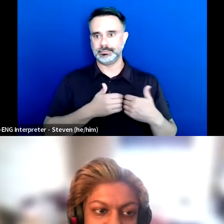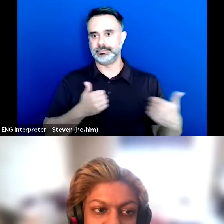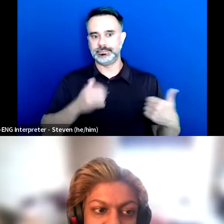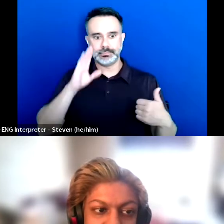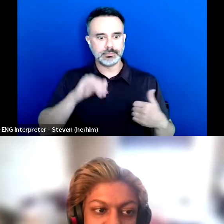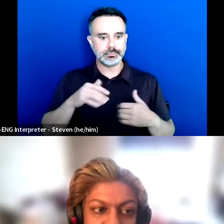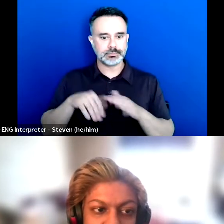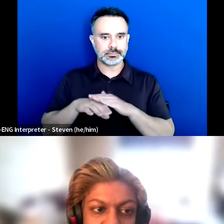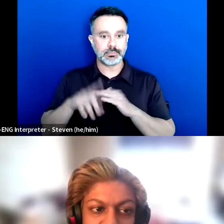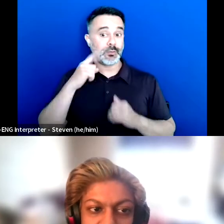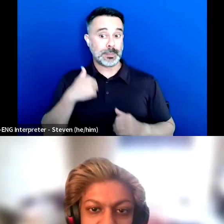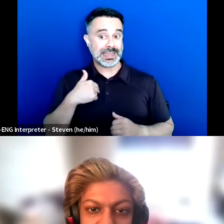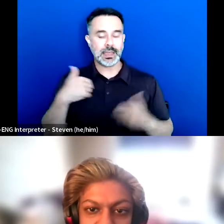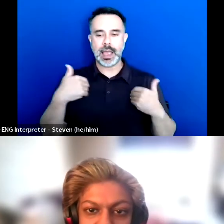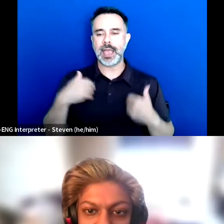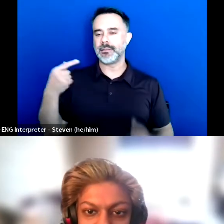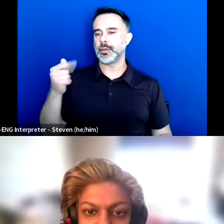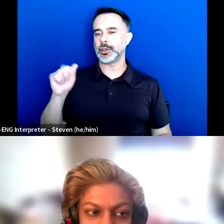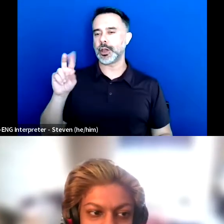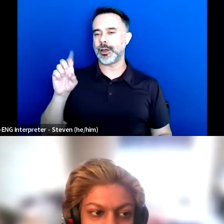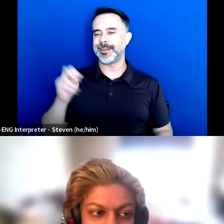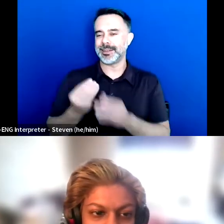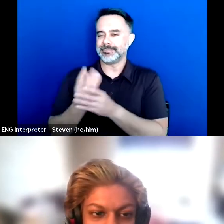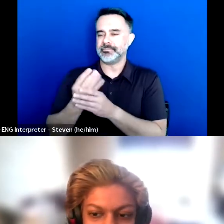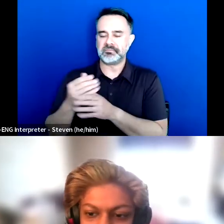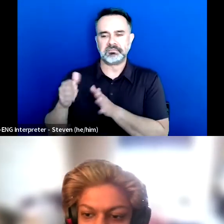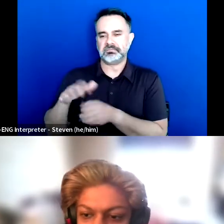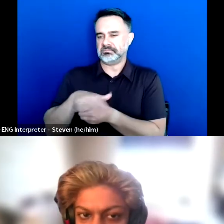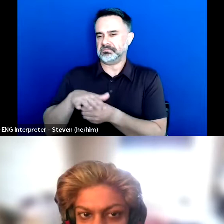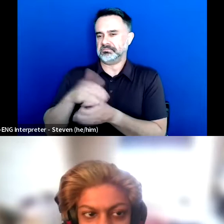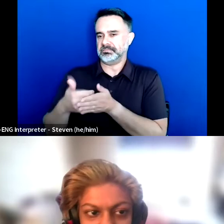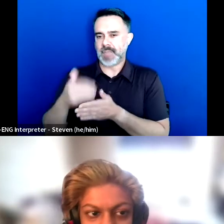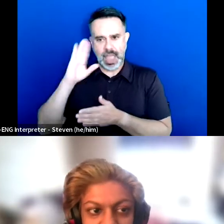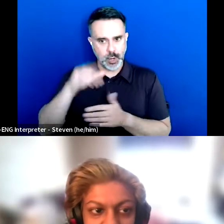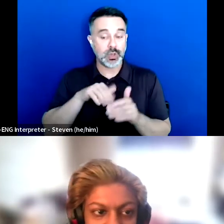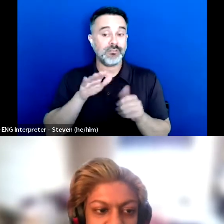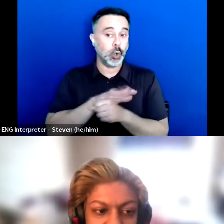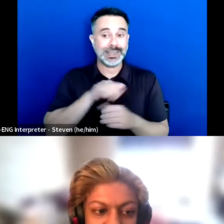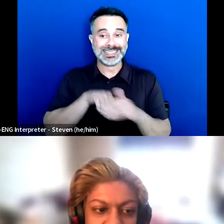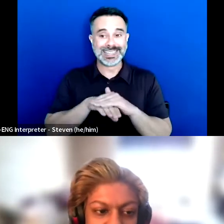I've got a garden that is pretty local to me and I know that it's fully accessible for me.